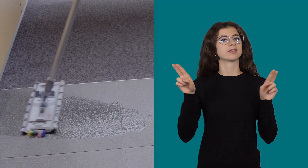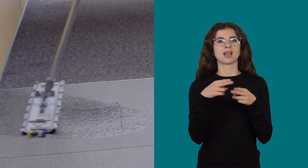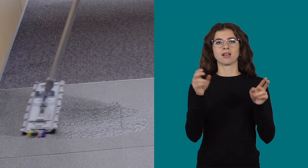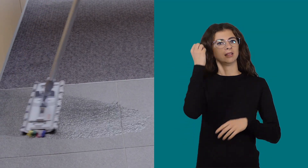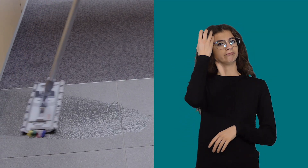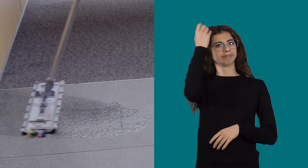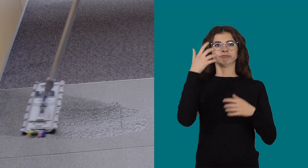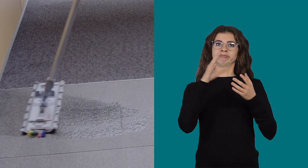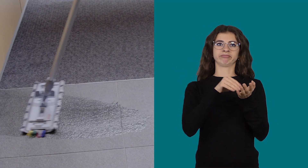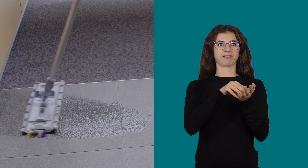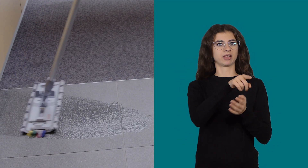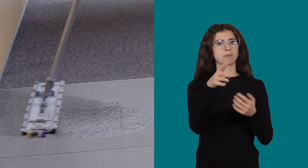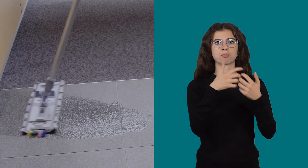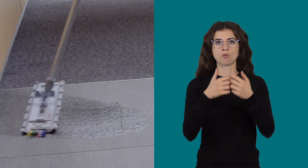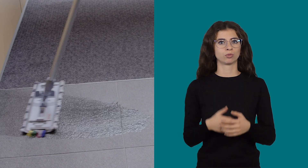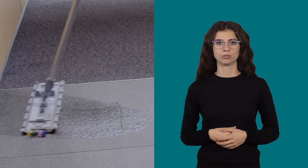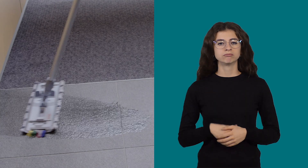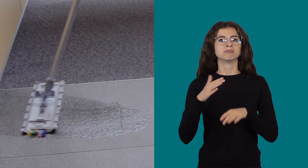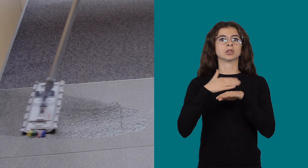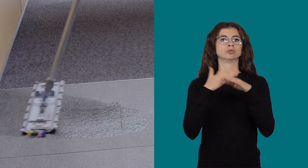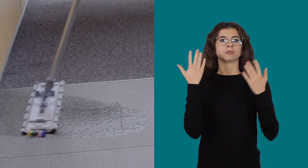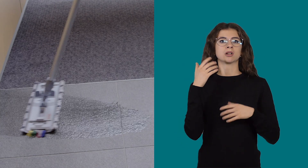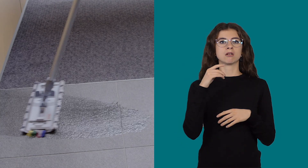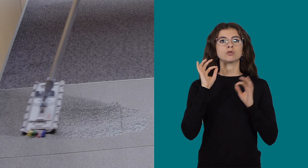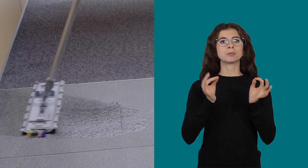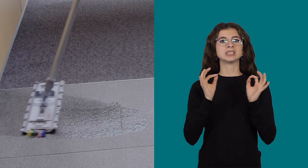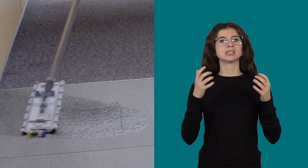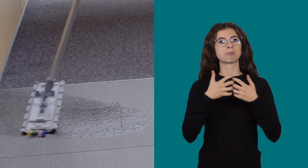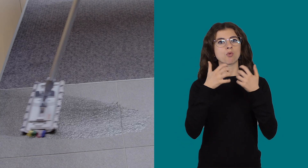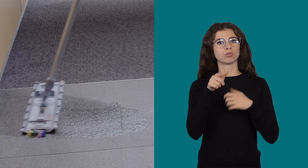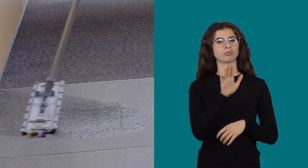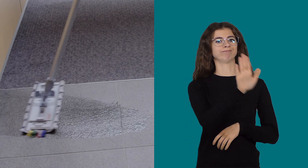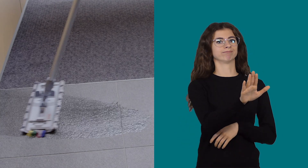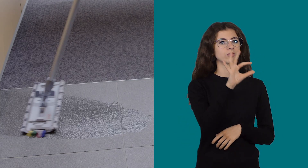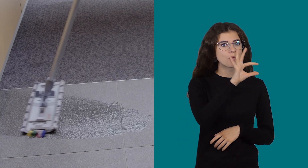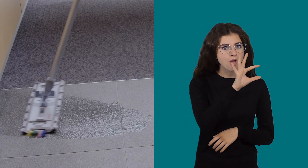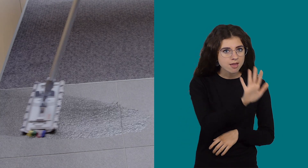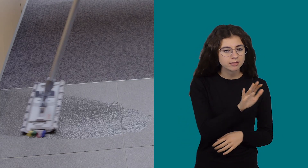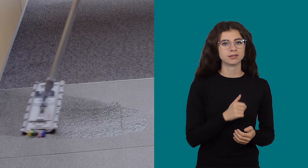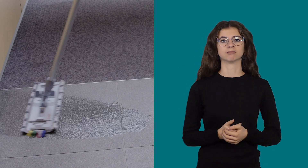Jordy can't just use anything for example, he needs special products for the toilet